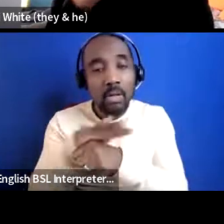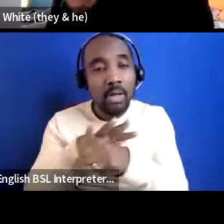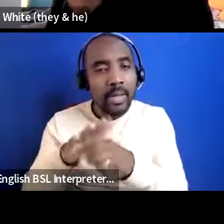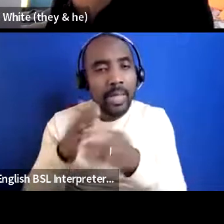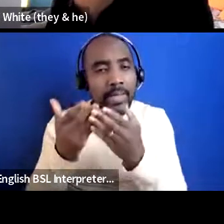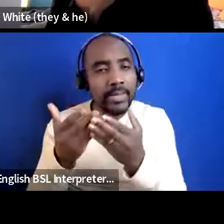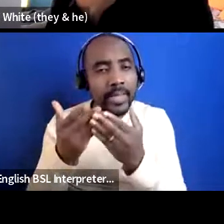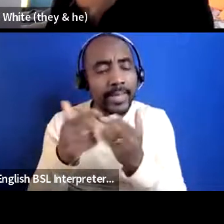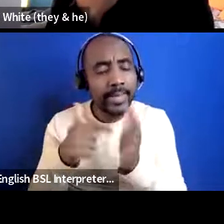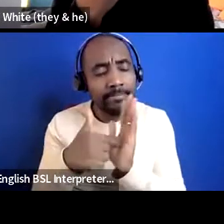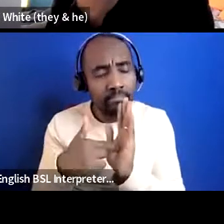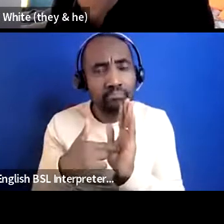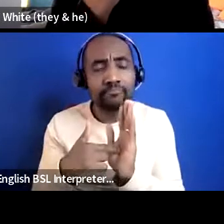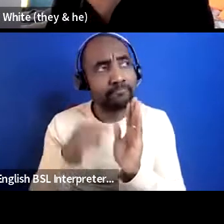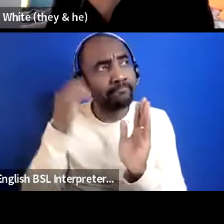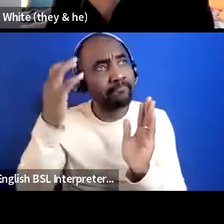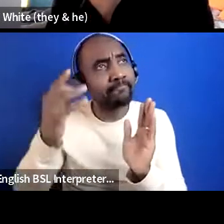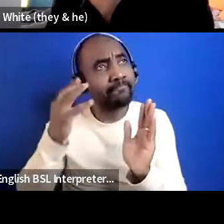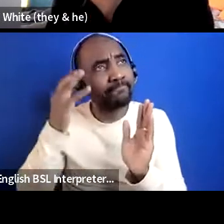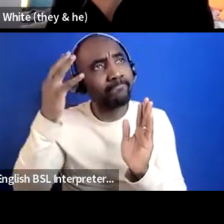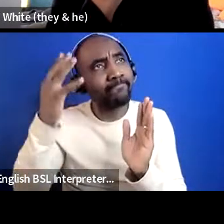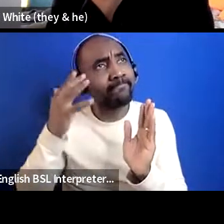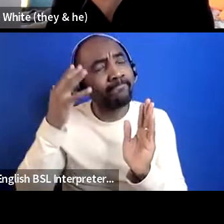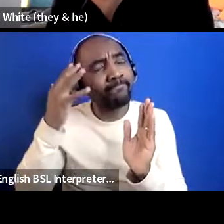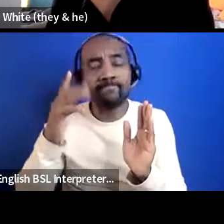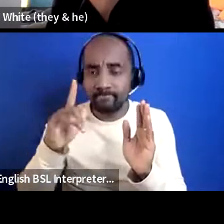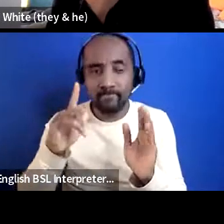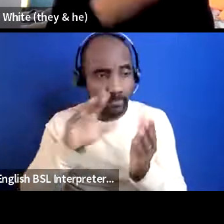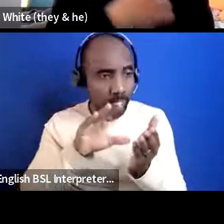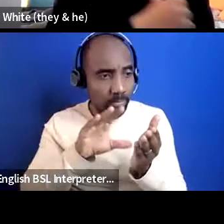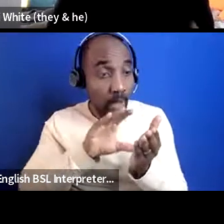this idea of like impact measurement and in your funding application you need to show the